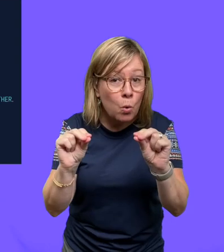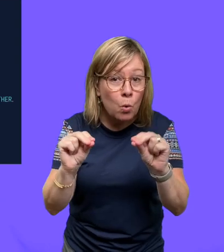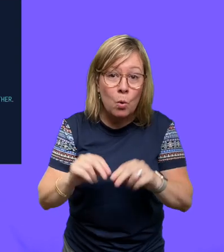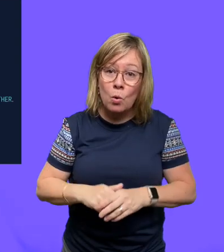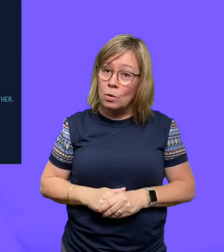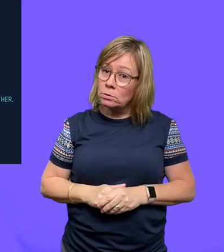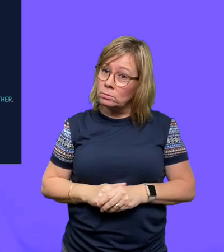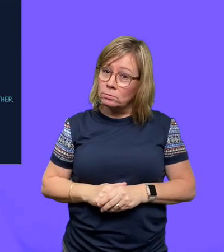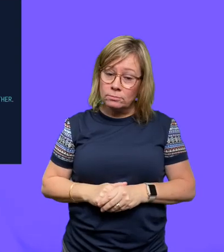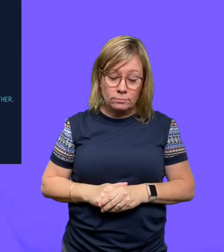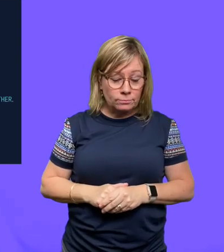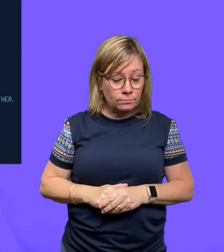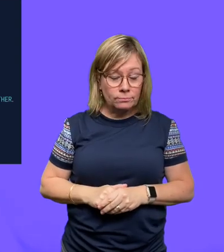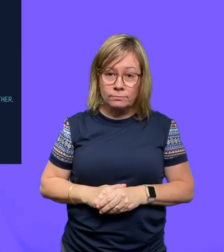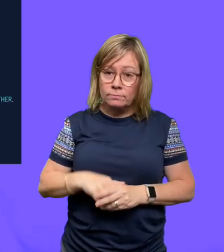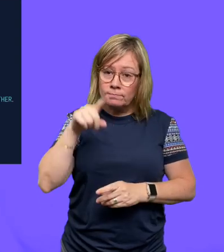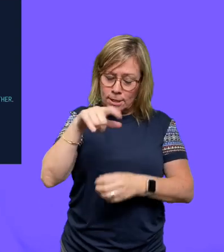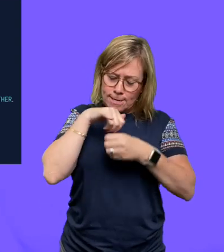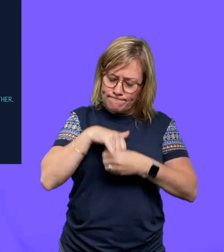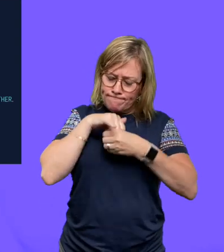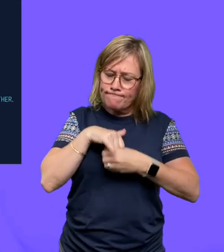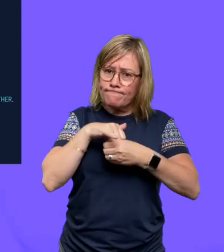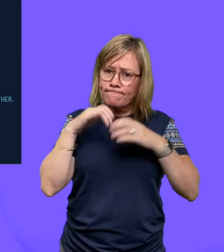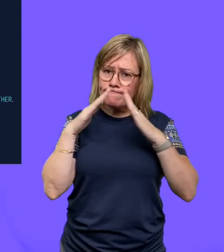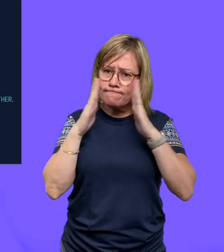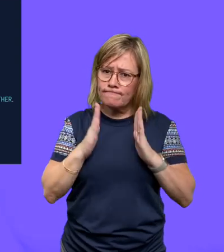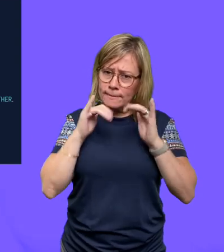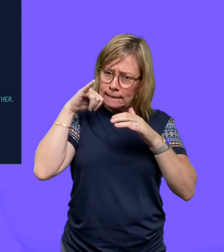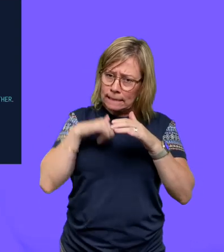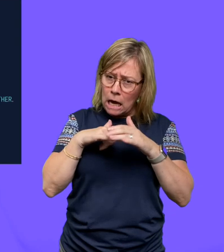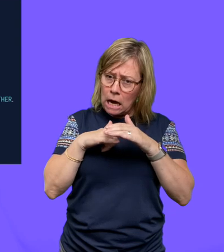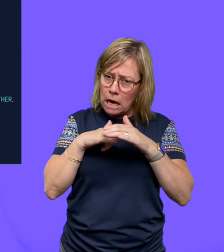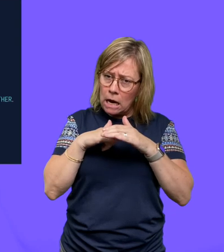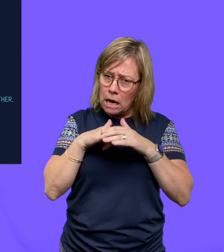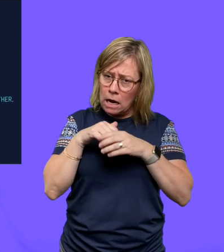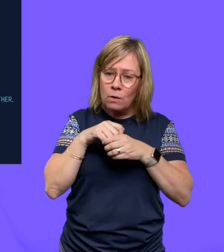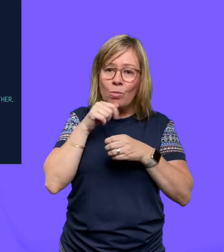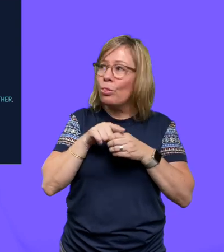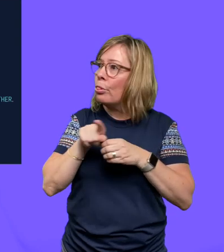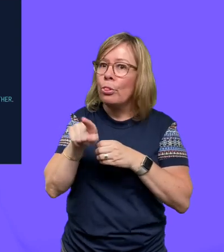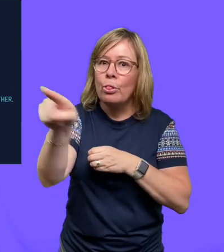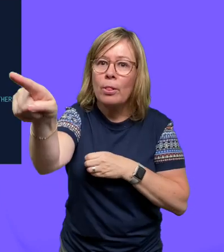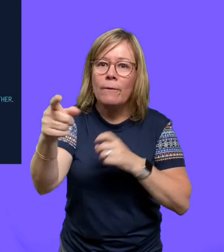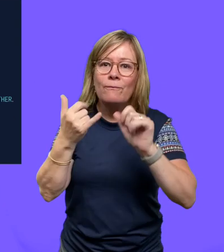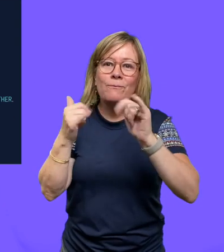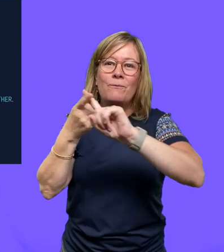Also, cocoon for a while. Stay in your home. Don't go out to play with friends